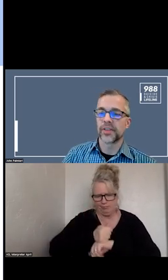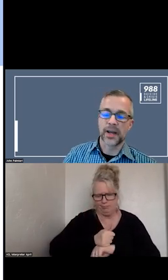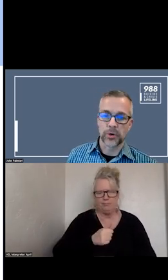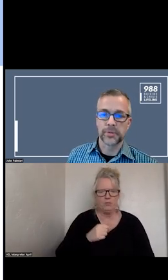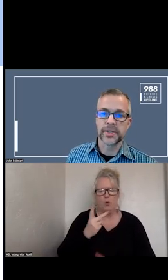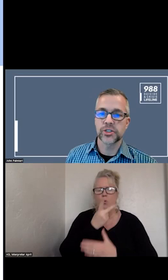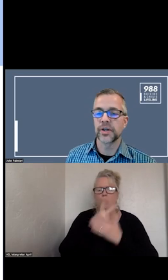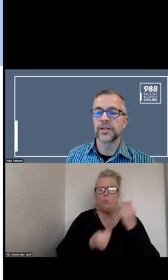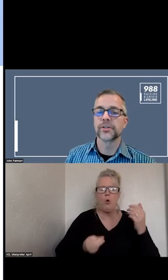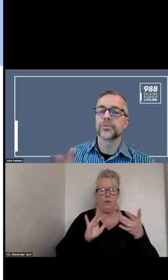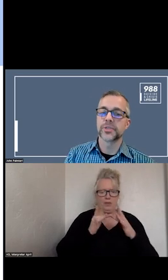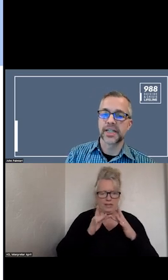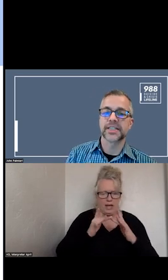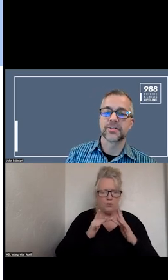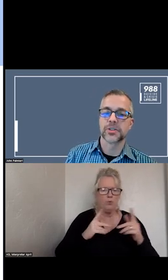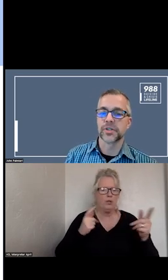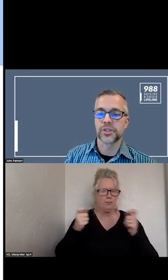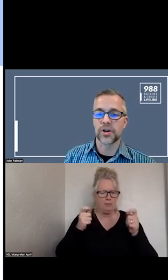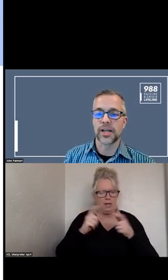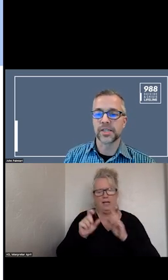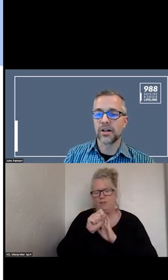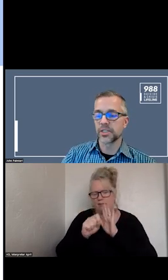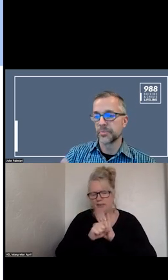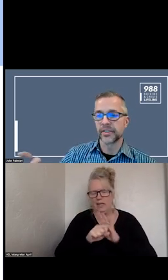THE ADMINISTRATOR, THROUGH STATES AND TRIBES AND ULTIMATELY